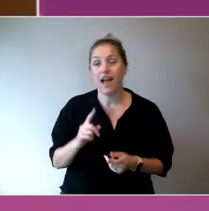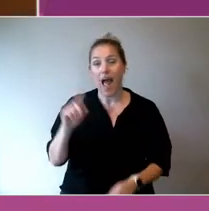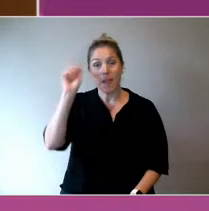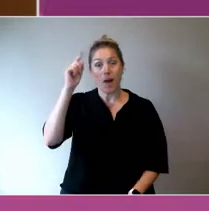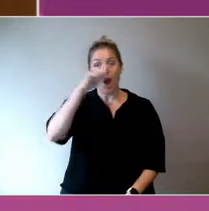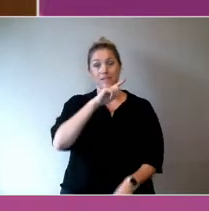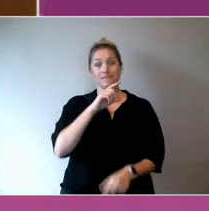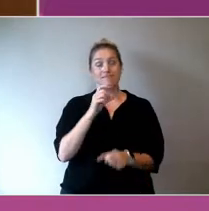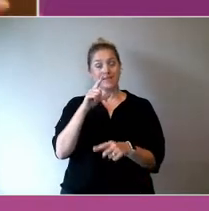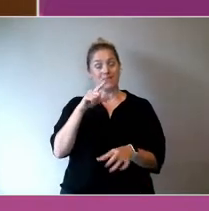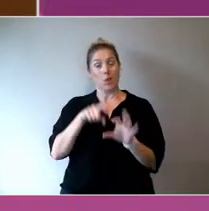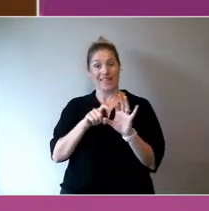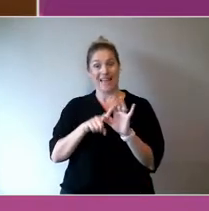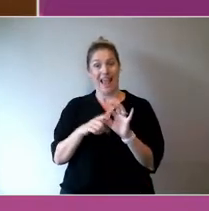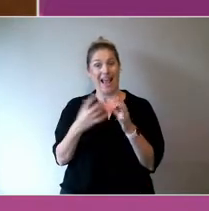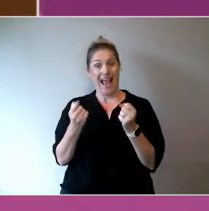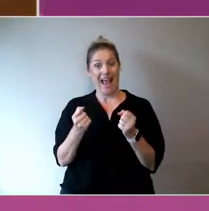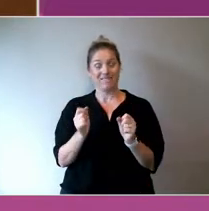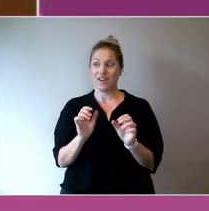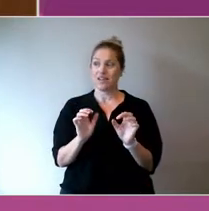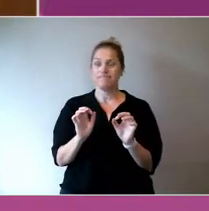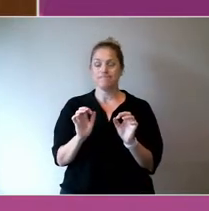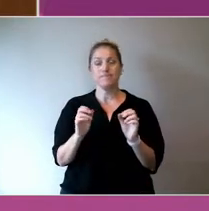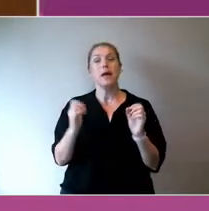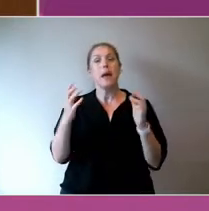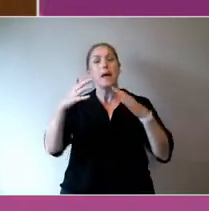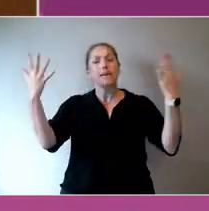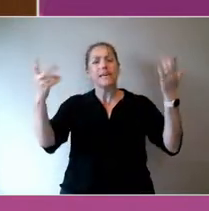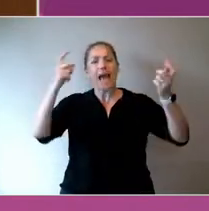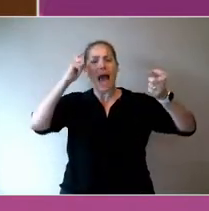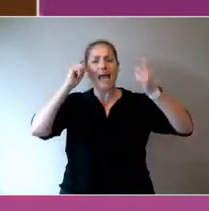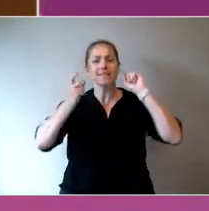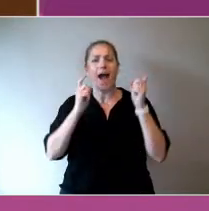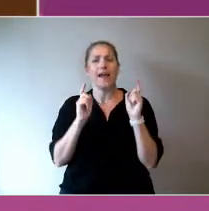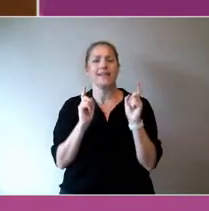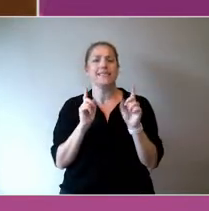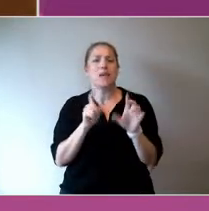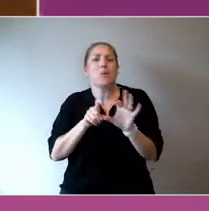It's part of the Big Anxiety Queensland, doing this thing called the big reach.